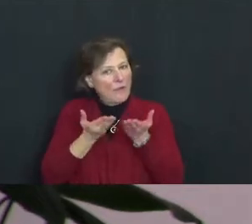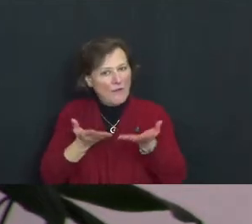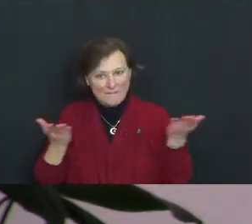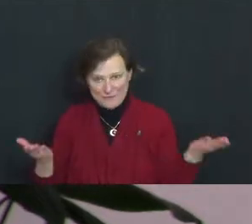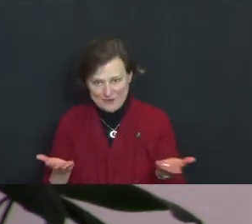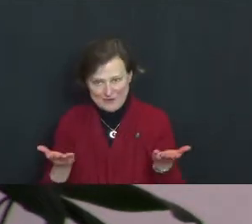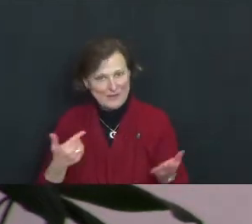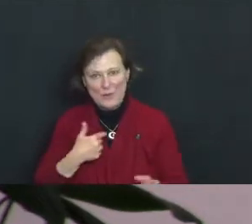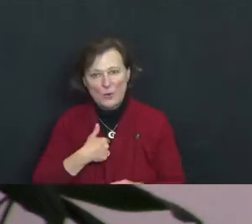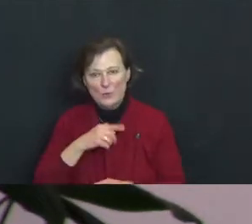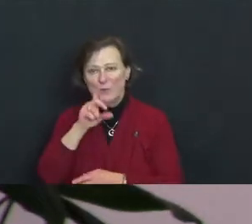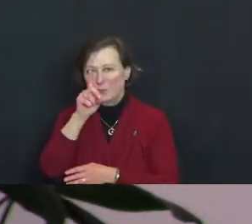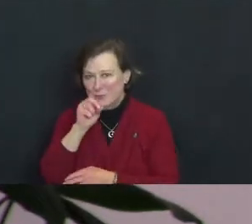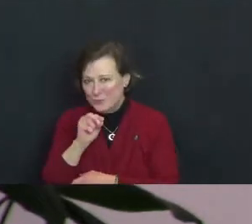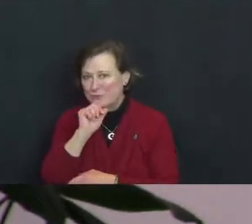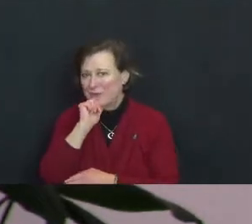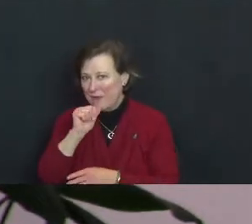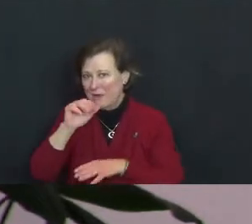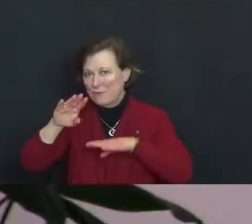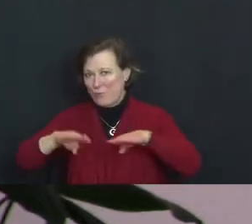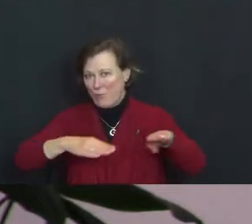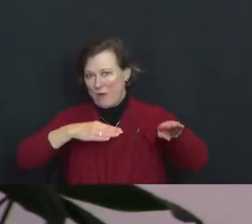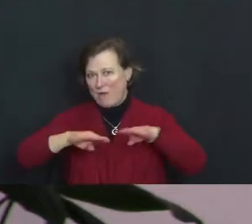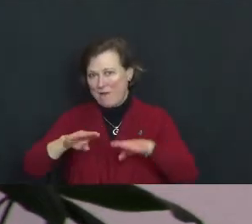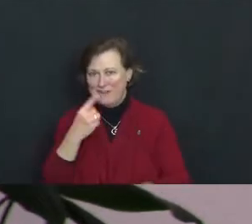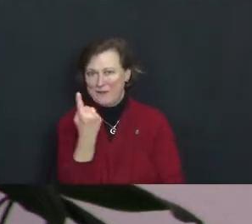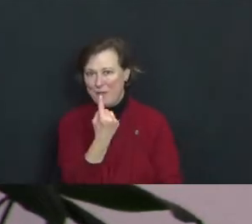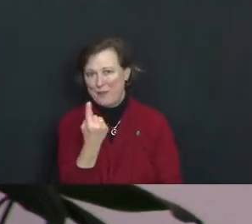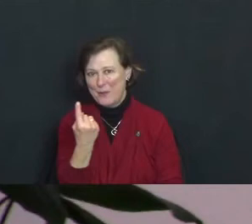walk alone.